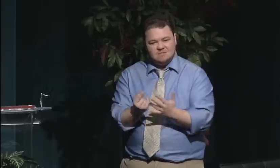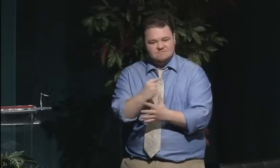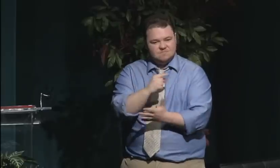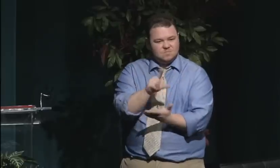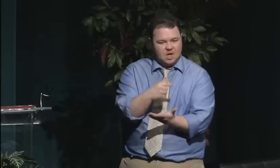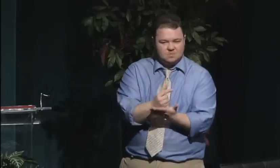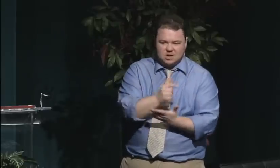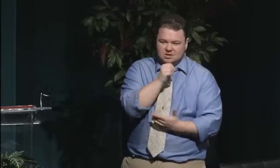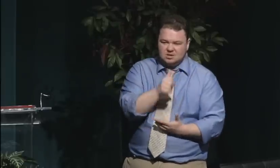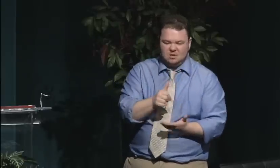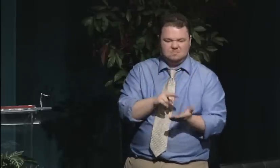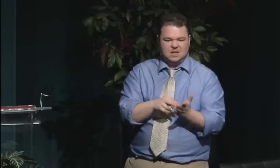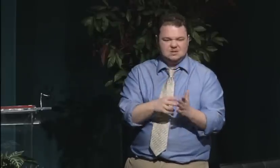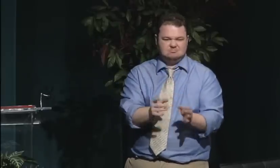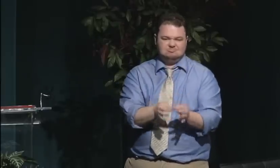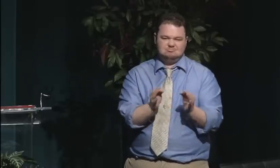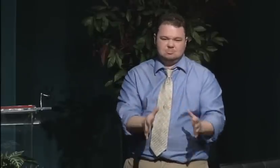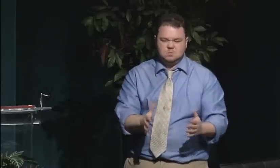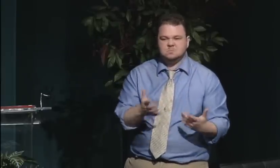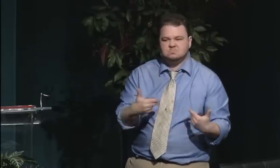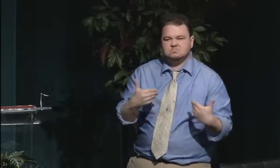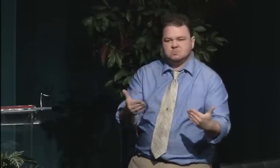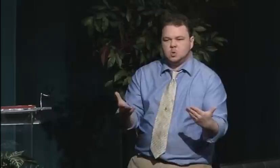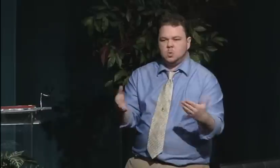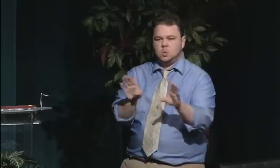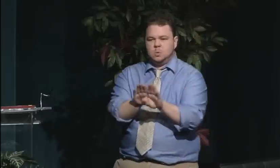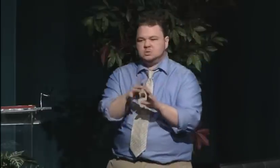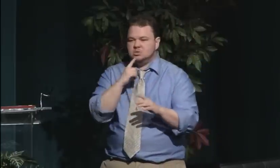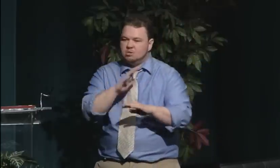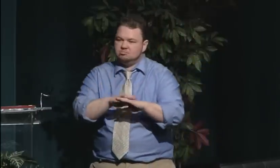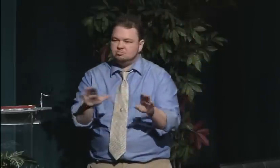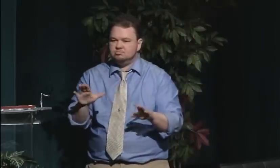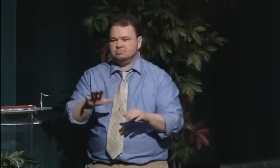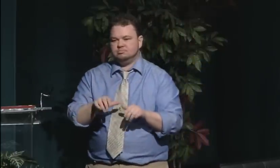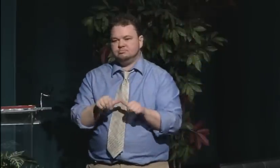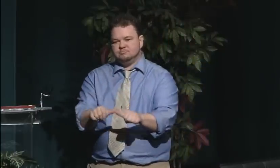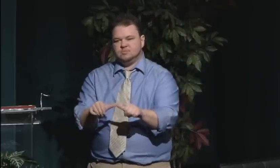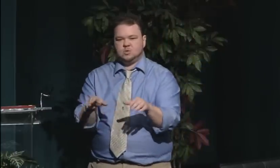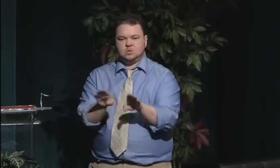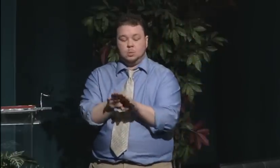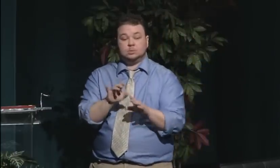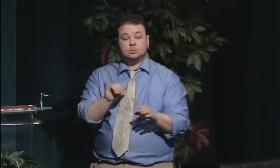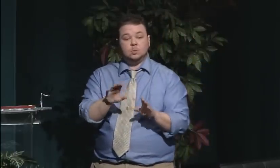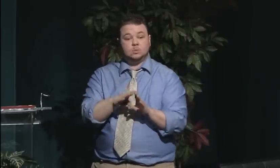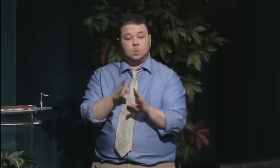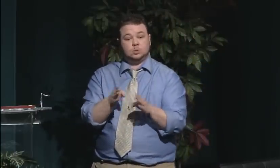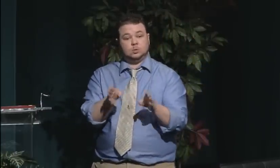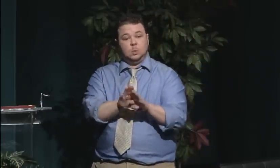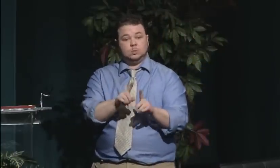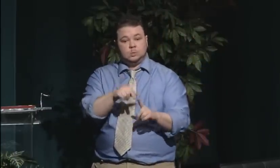In 1864, when Gallaudet opened its doors, it invited both men and women into the university.